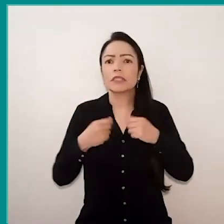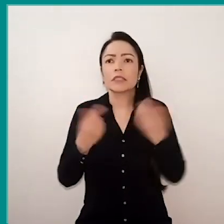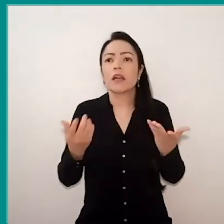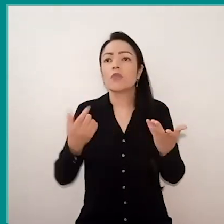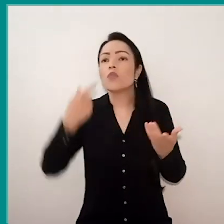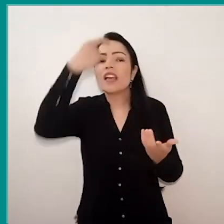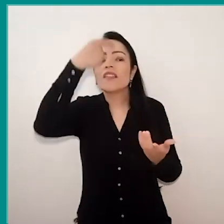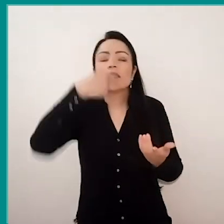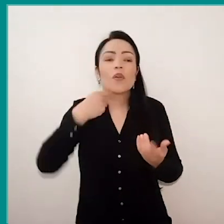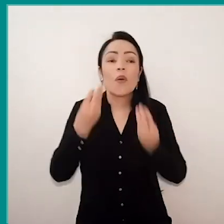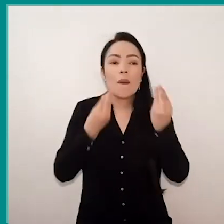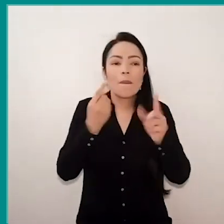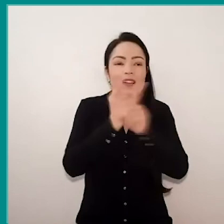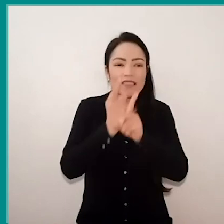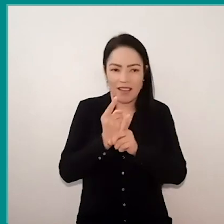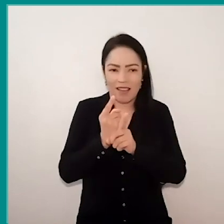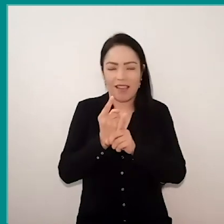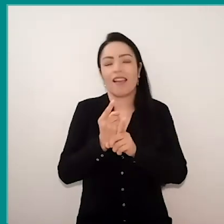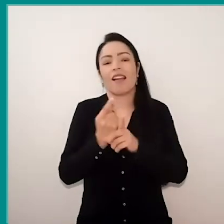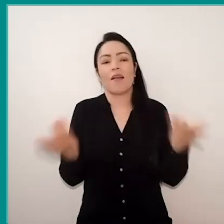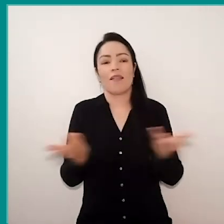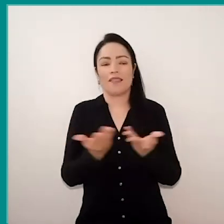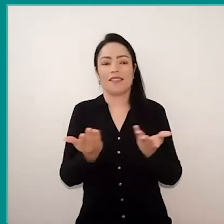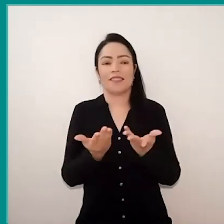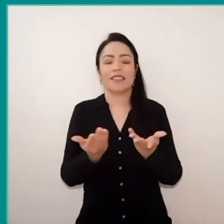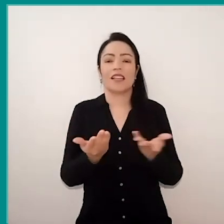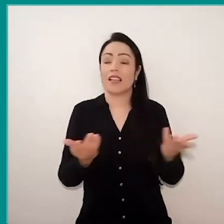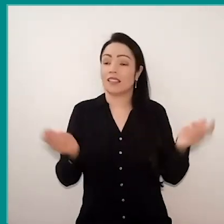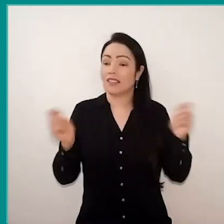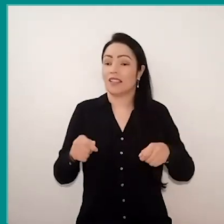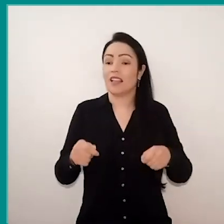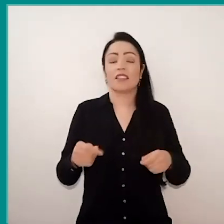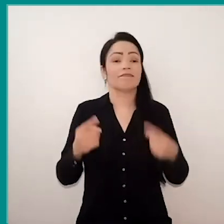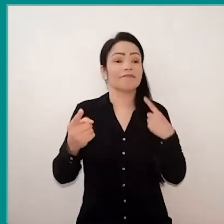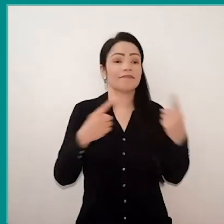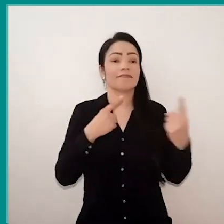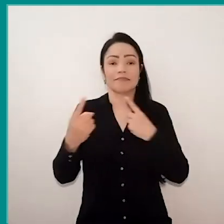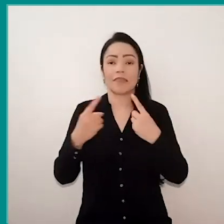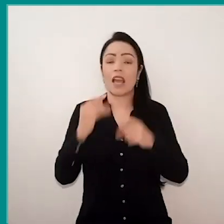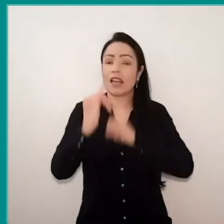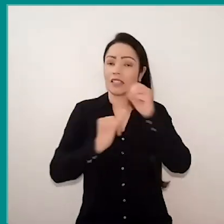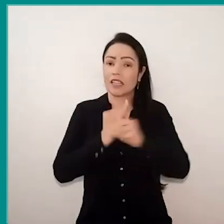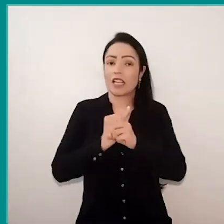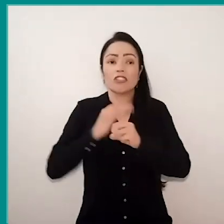And today, more than ever, we have a true dialectical relationship. While the internet makes everyone visible,